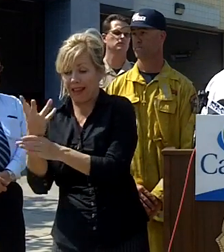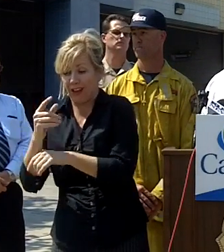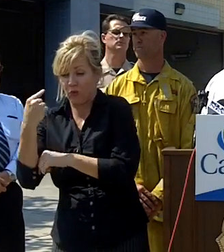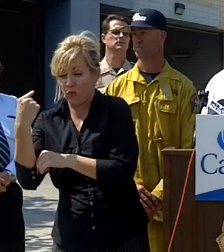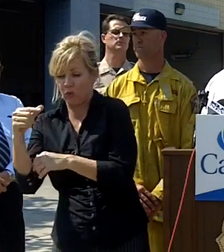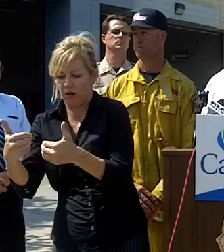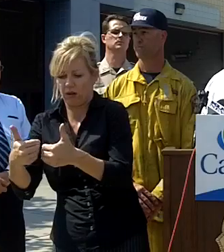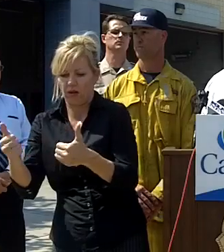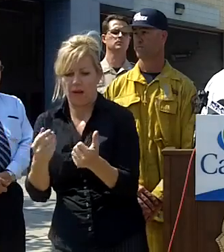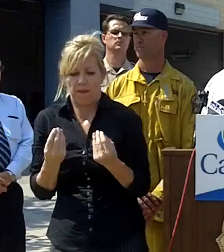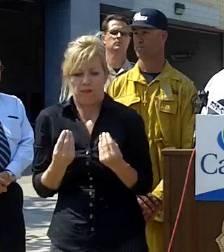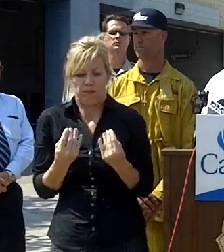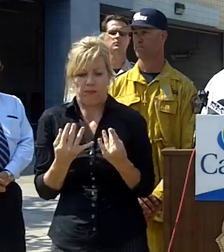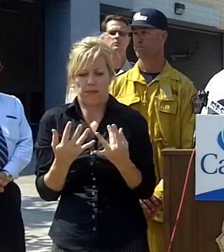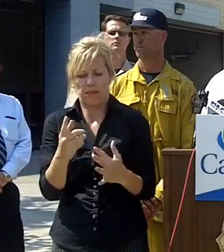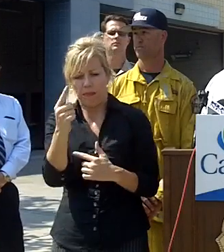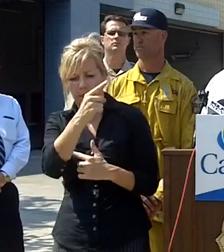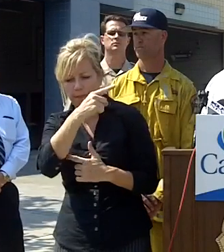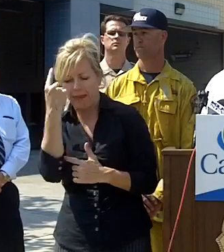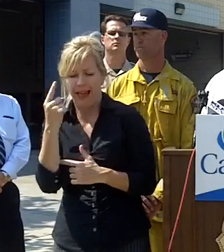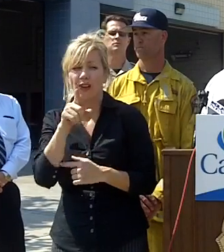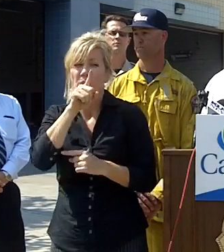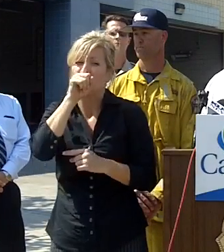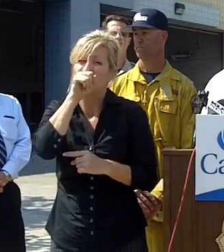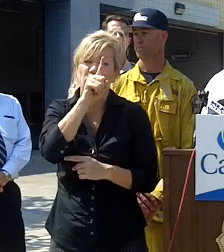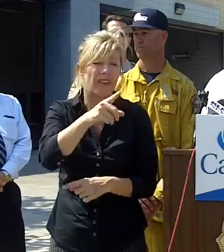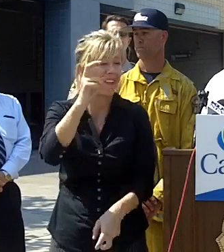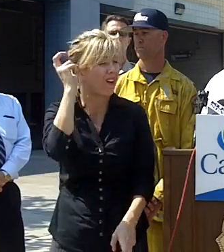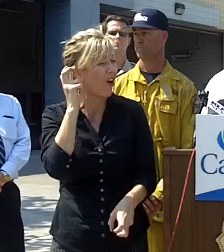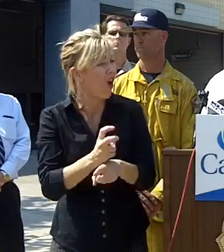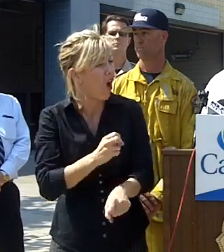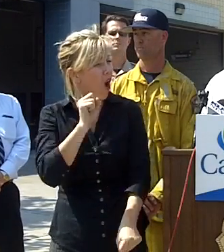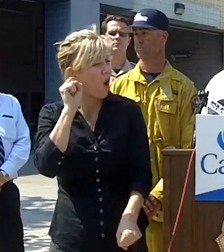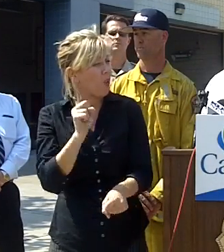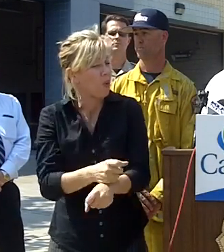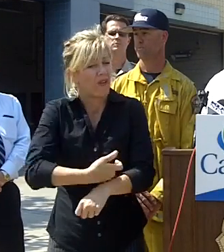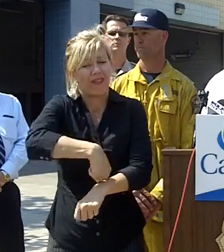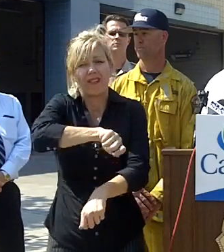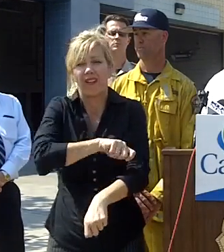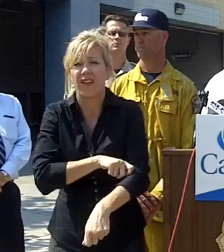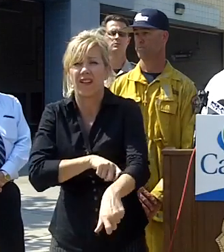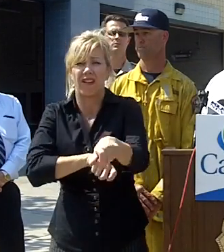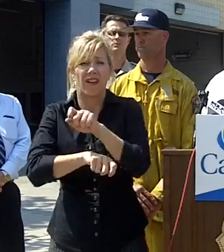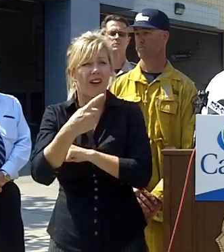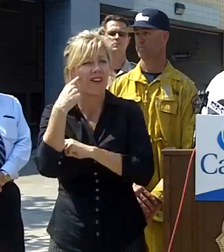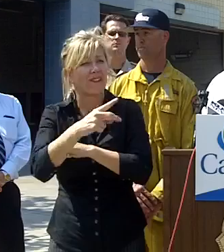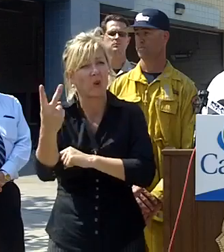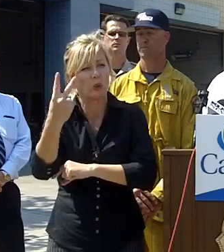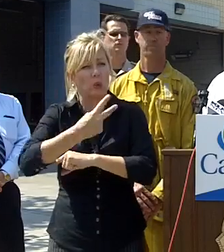it's going to be boots on the ground heart very hard work over the next 24 to 48 hours degrading